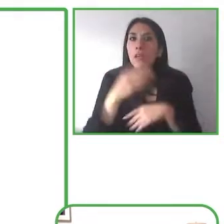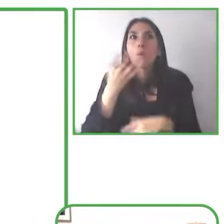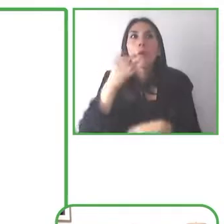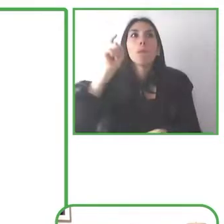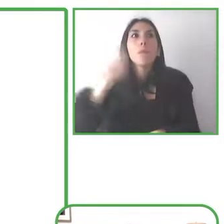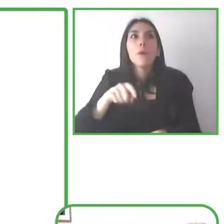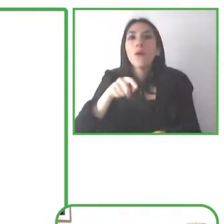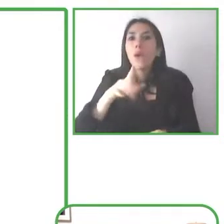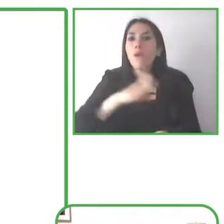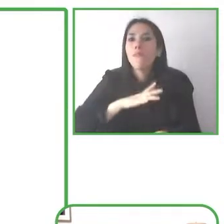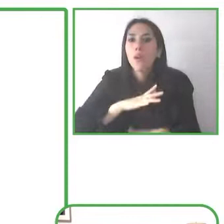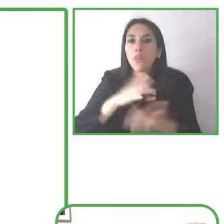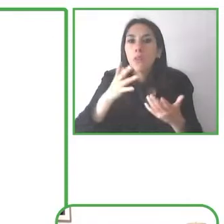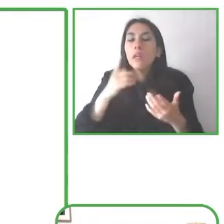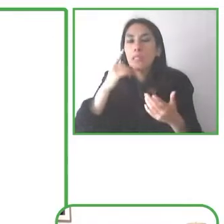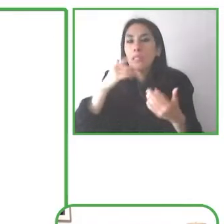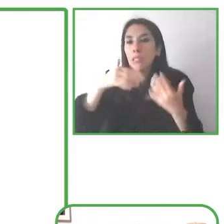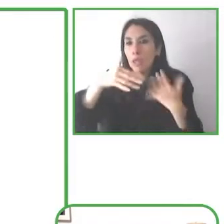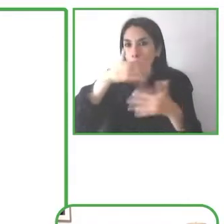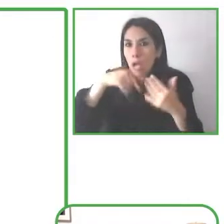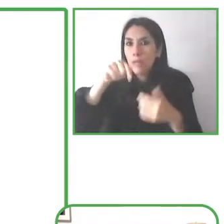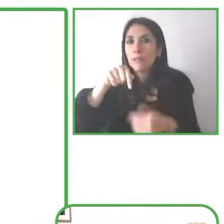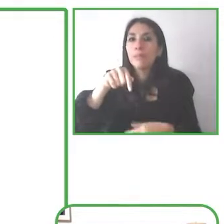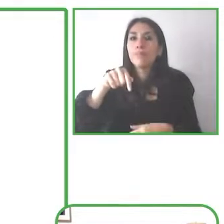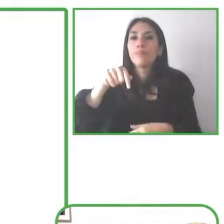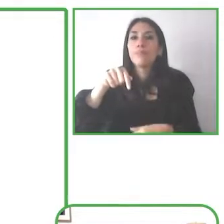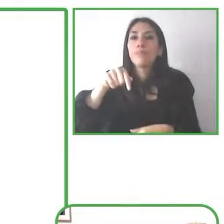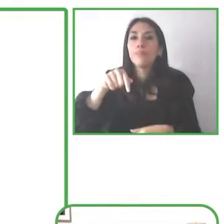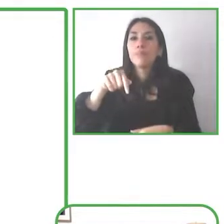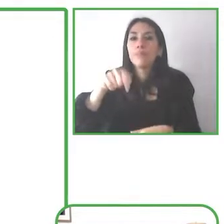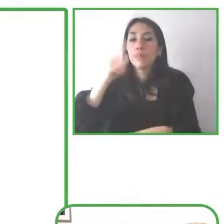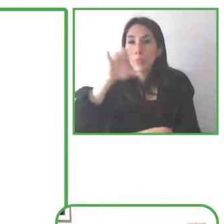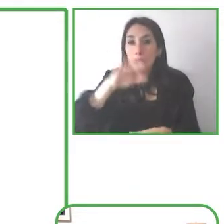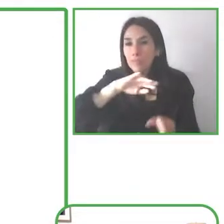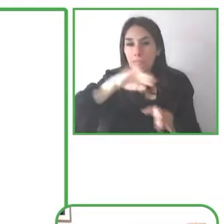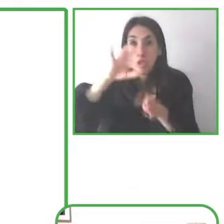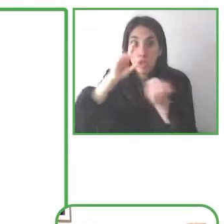we can eliminate that mismatch and really empower people with disabilities